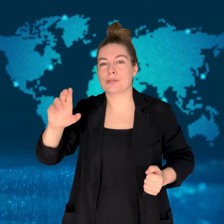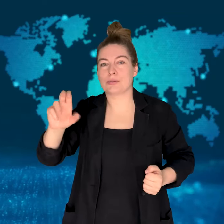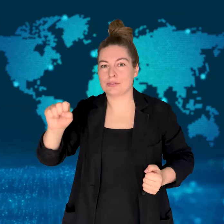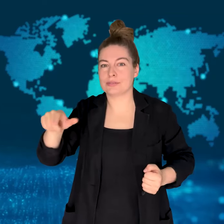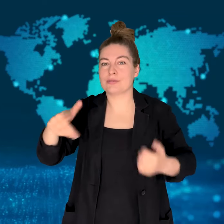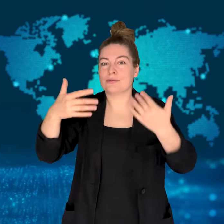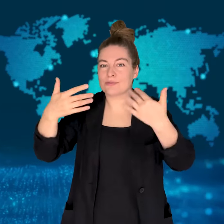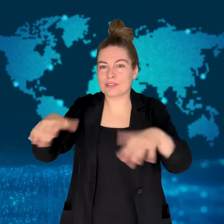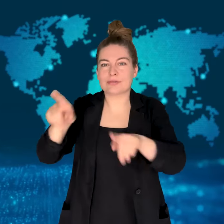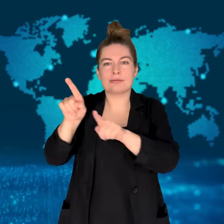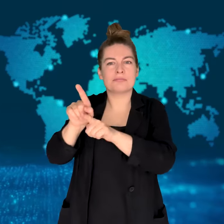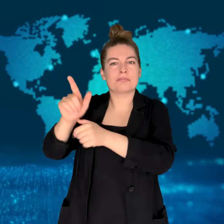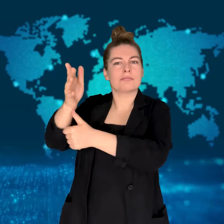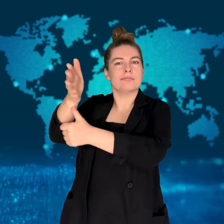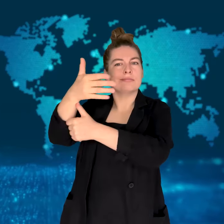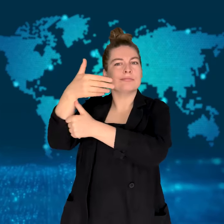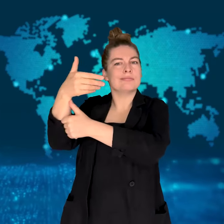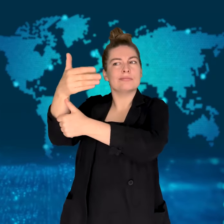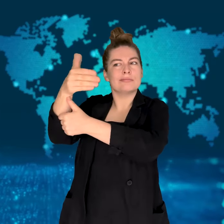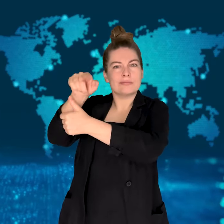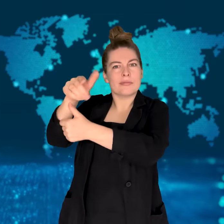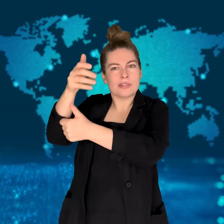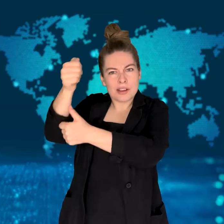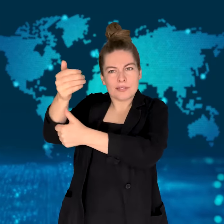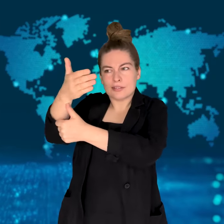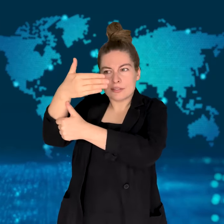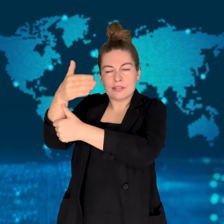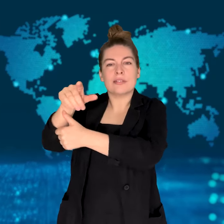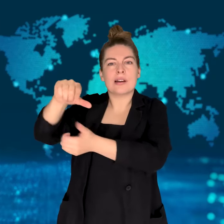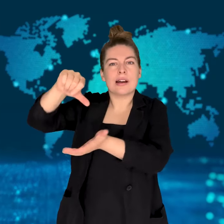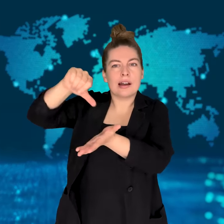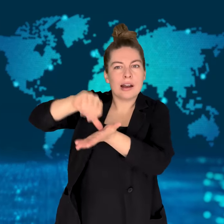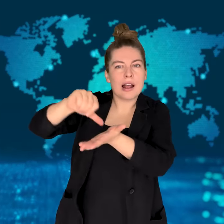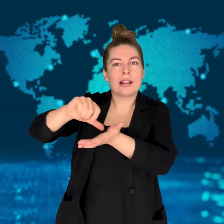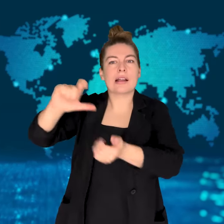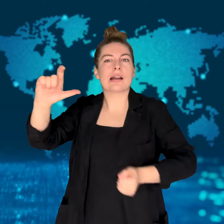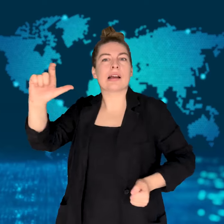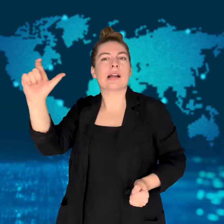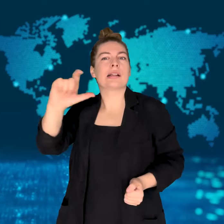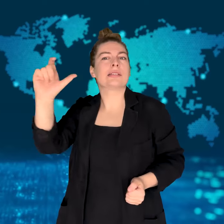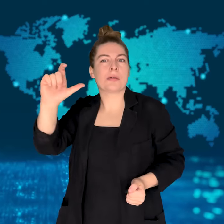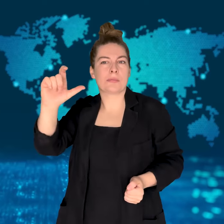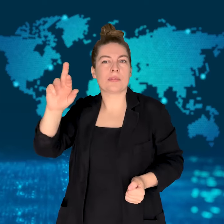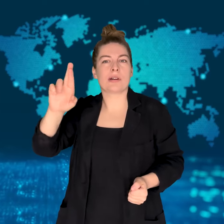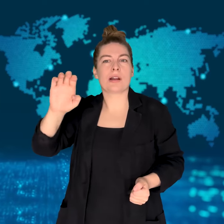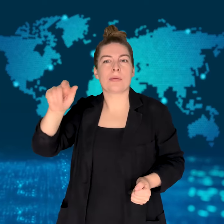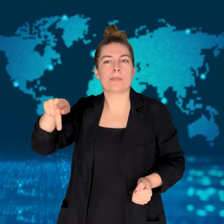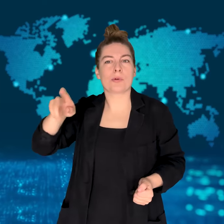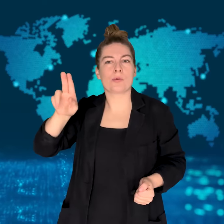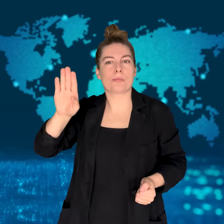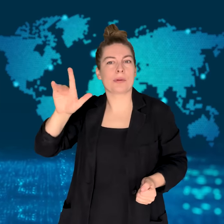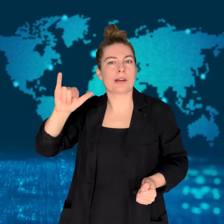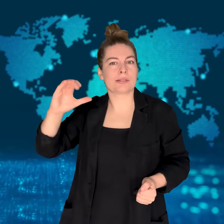It was next to the Iranian embassy in Damascus